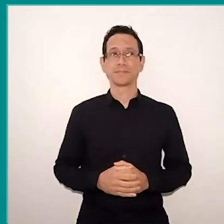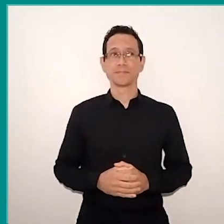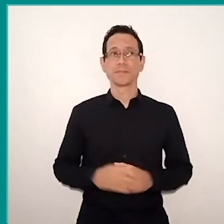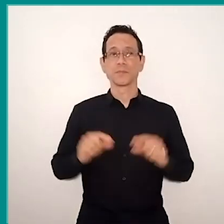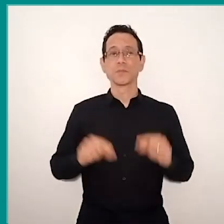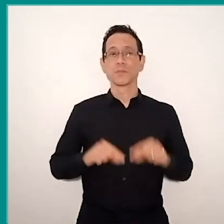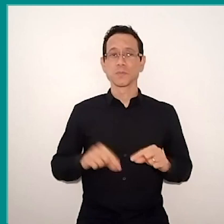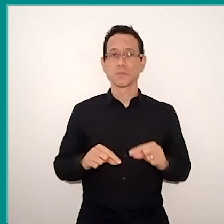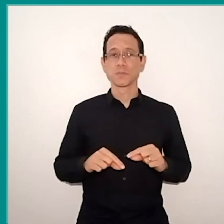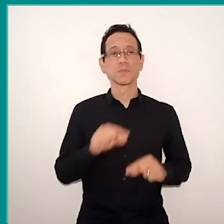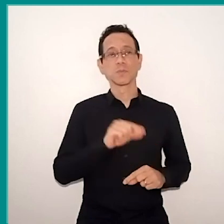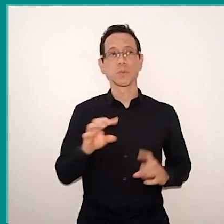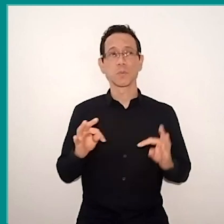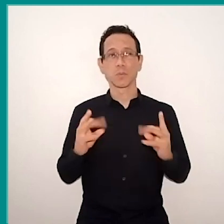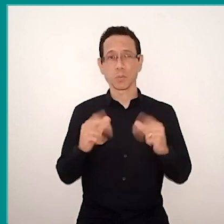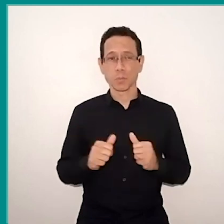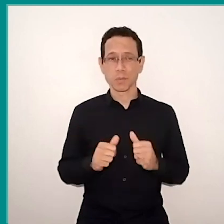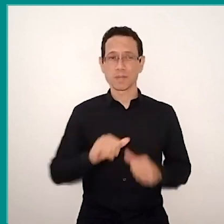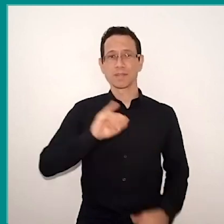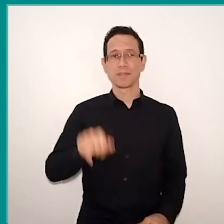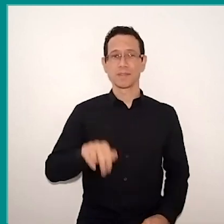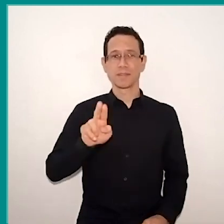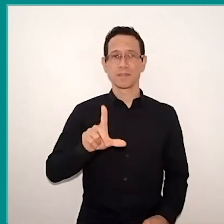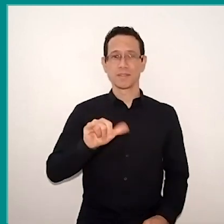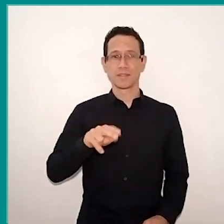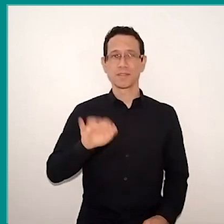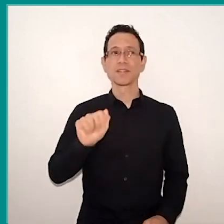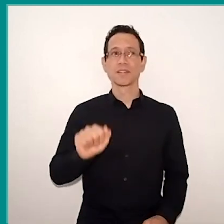To Juliana, who brought this wonder of art for us now to finish.